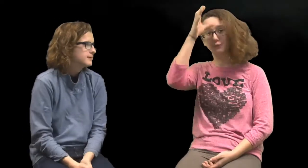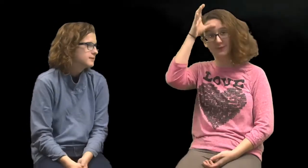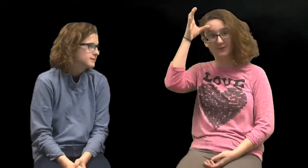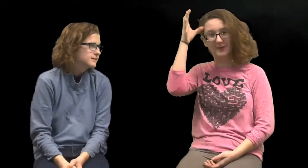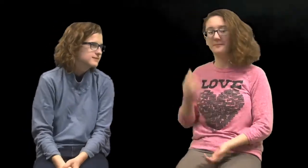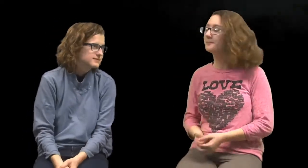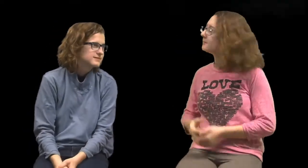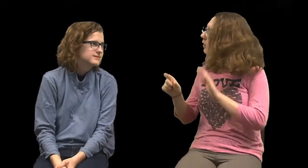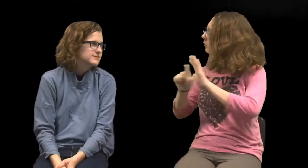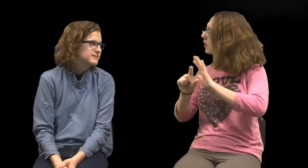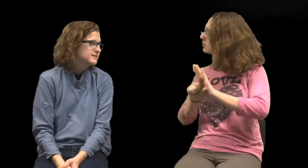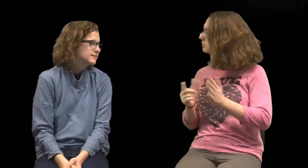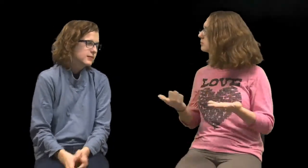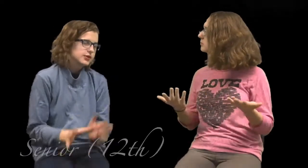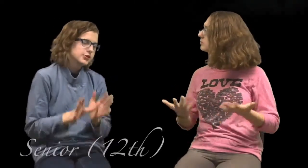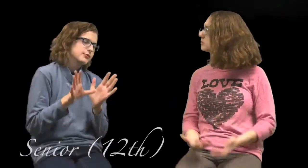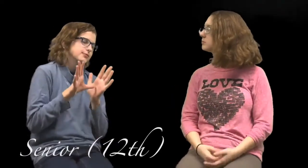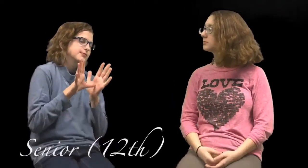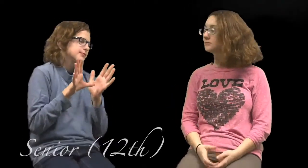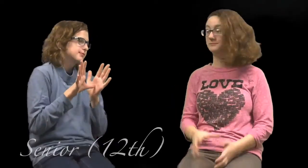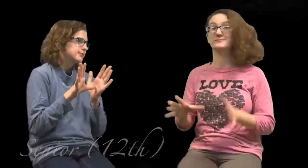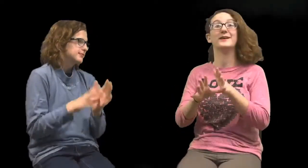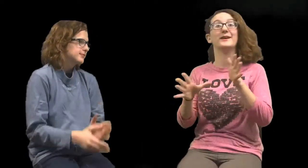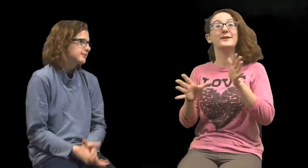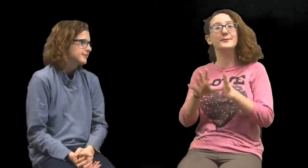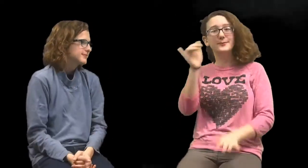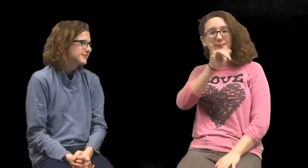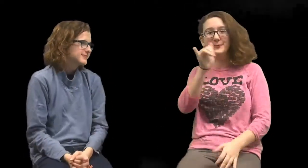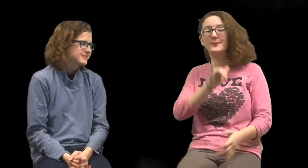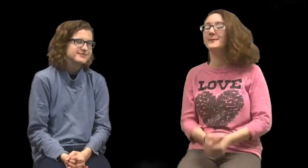What grade? Senior. Oh, senior.